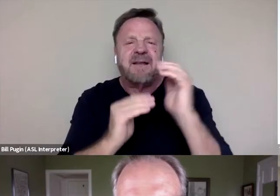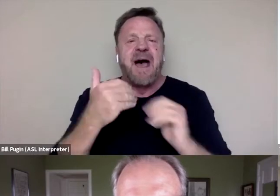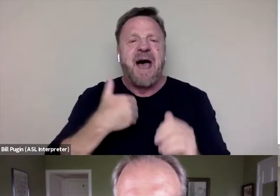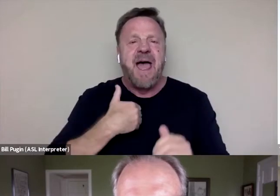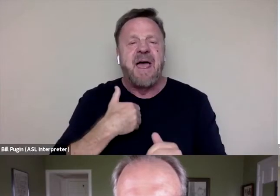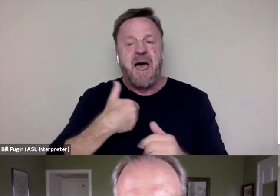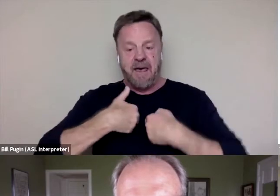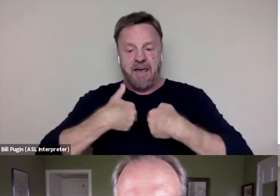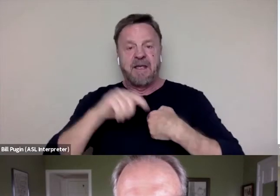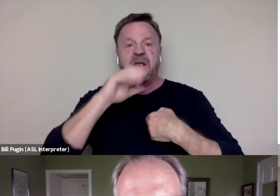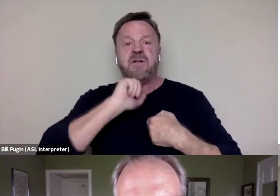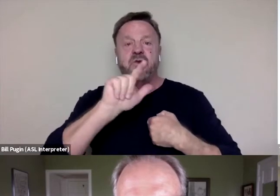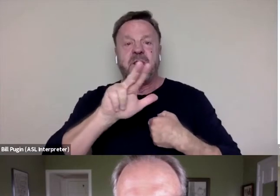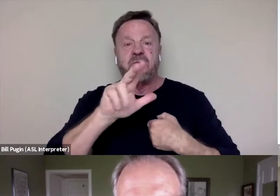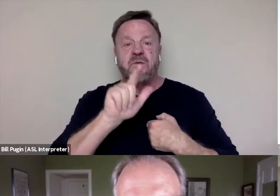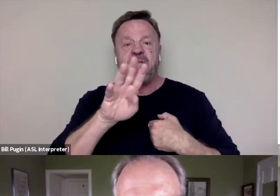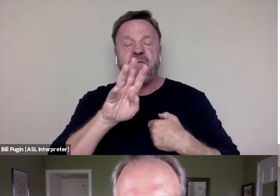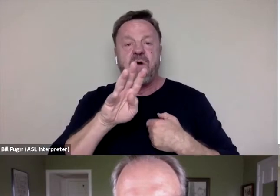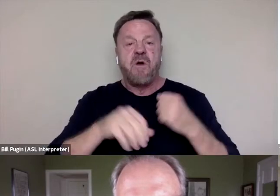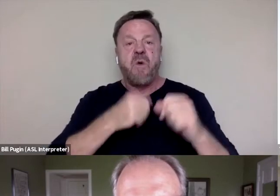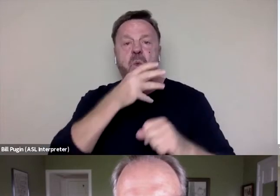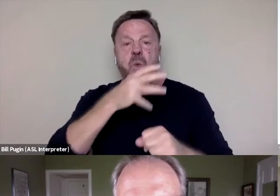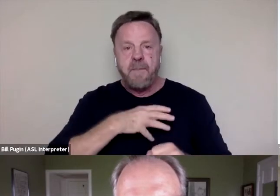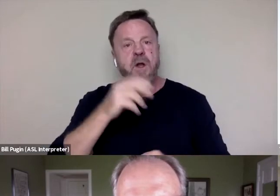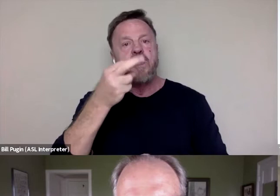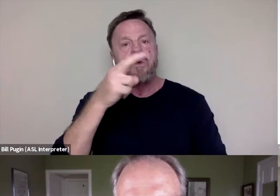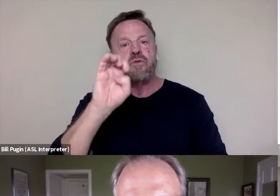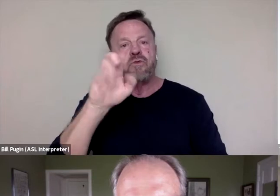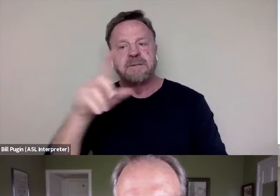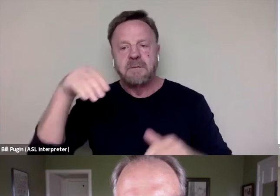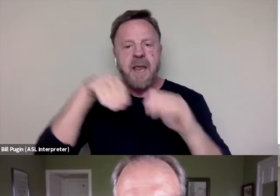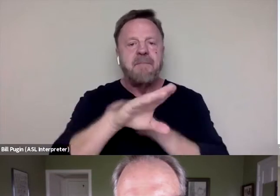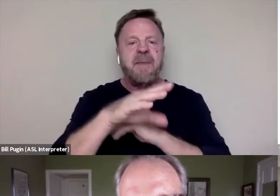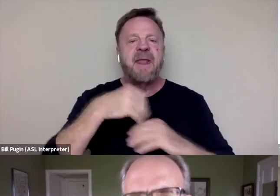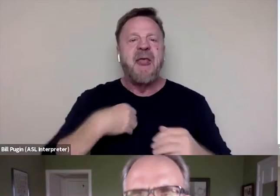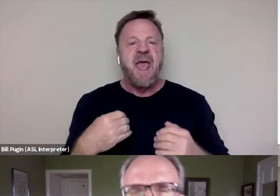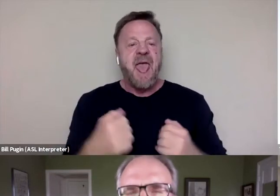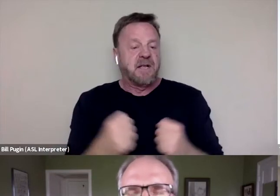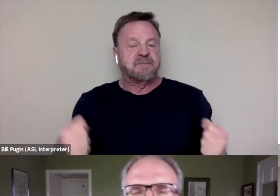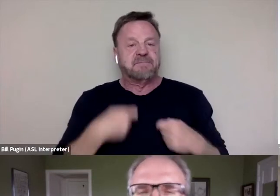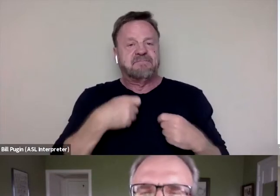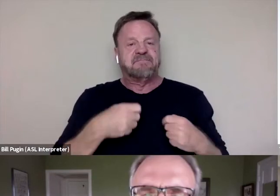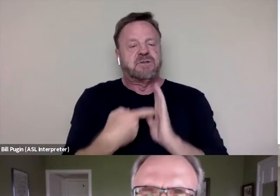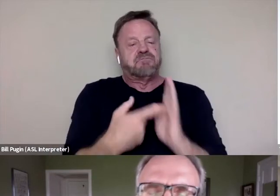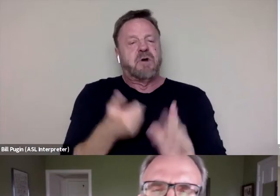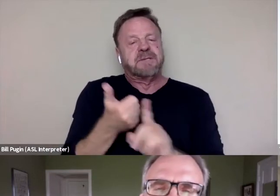went back to my office when Russell came in and made a lewd comment or exposed himself to me and thought, I have to survive here.